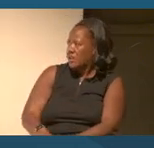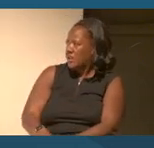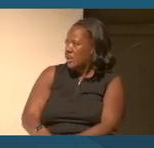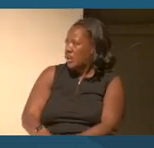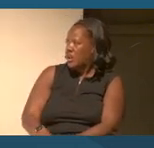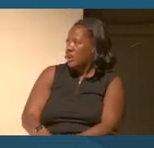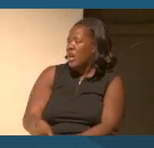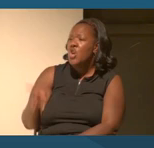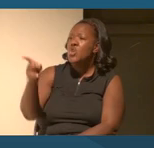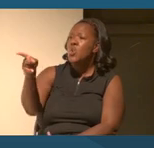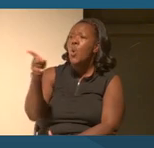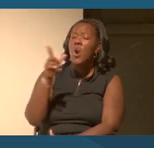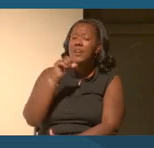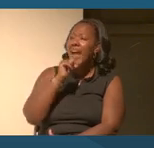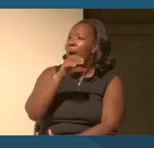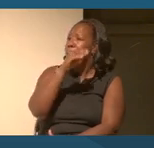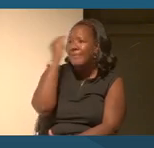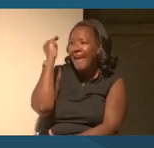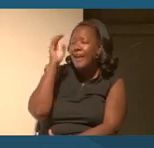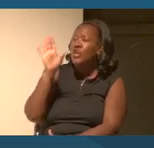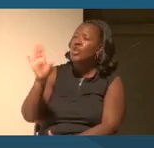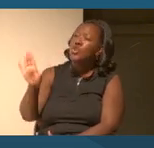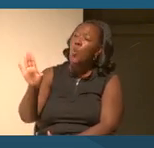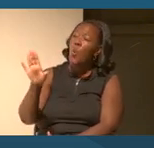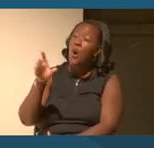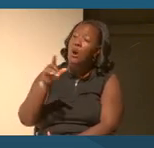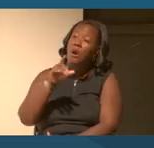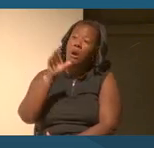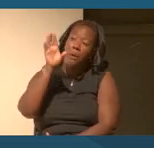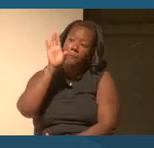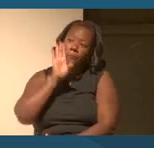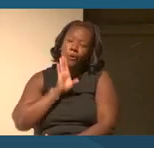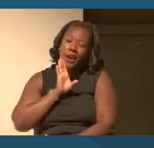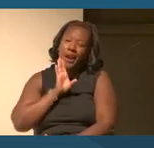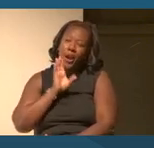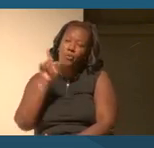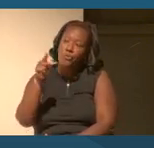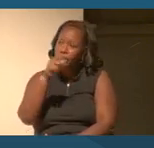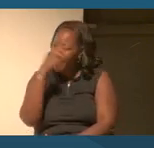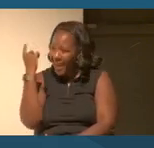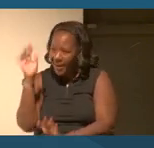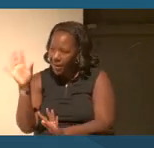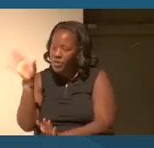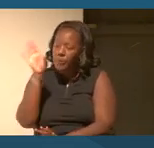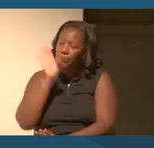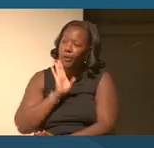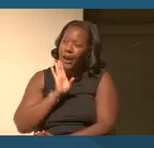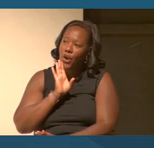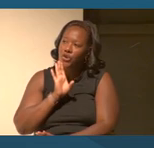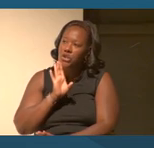Morena, you're brown. Because being black and being an academic is an oxymoron in Brazil, it was.